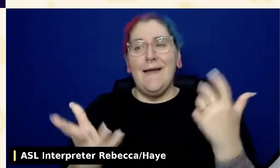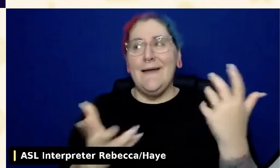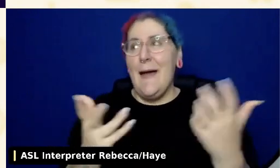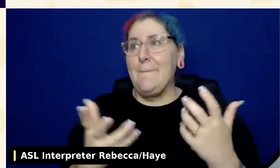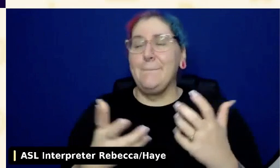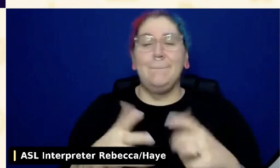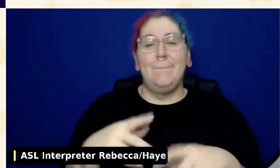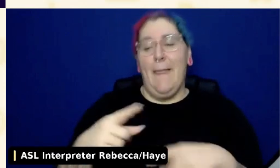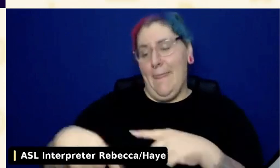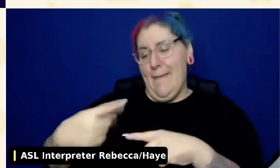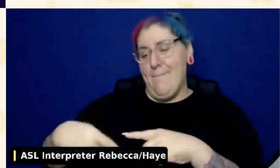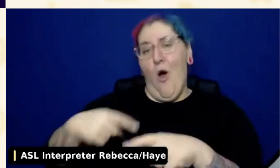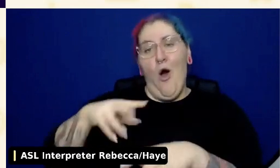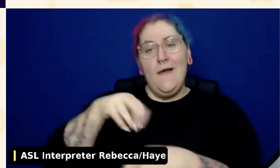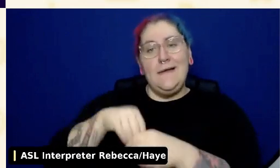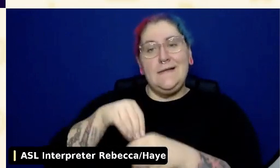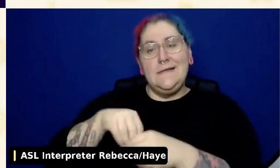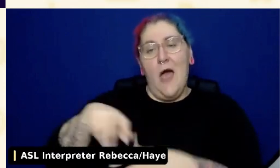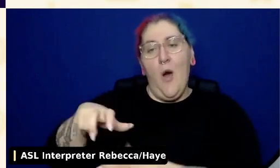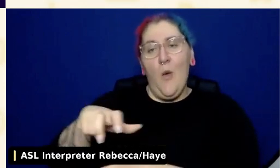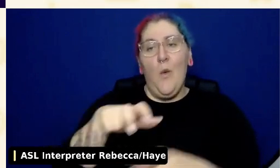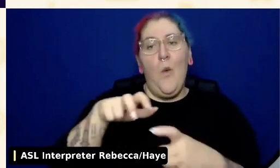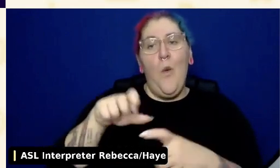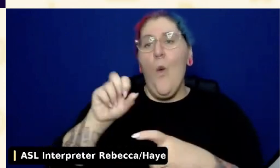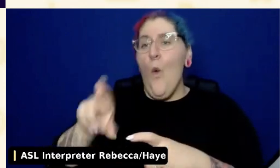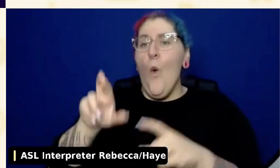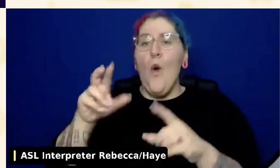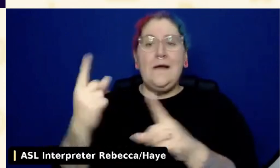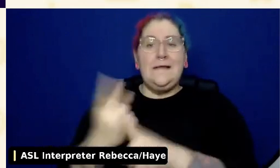All of those can be used to point at an object on a screen and hit a target.